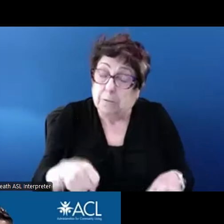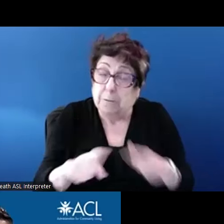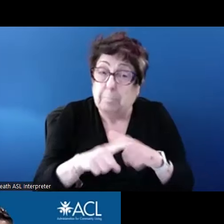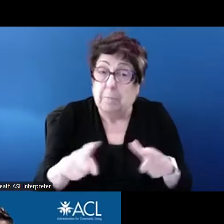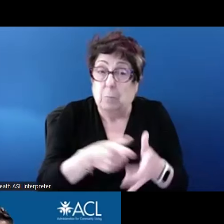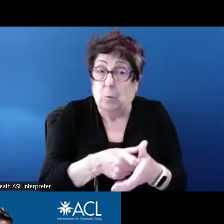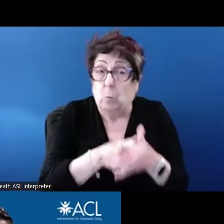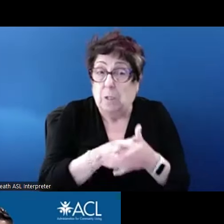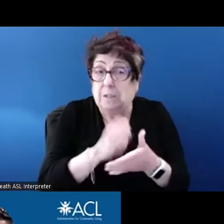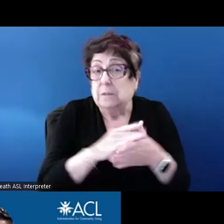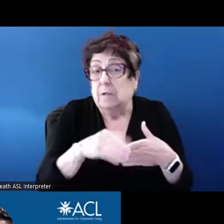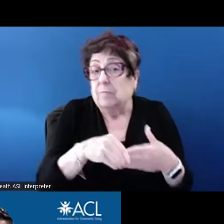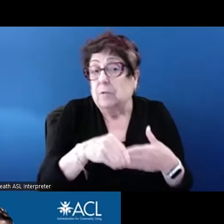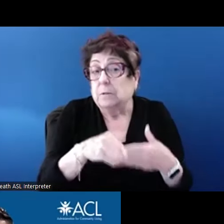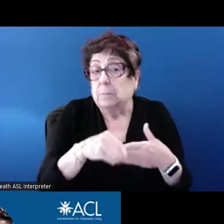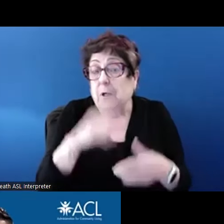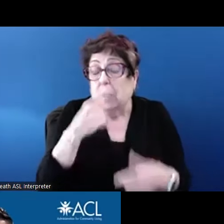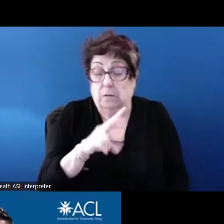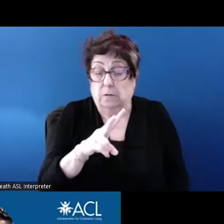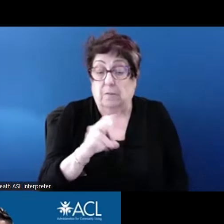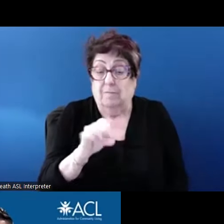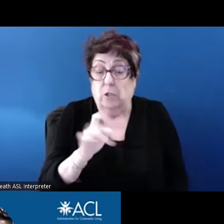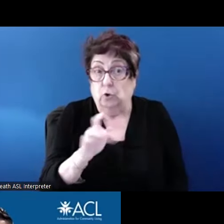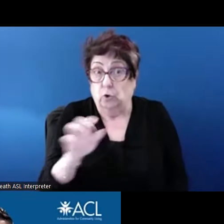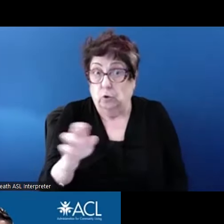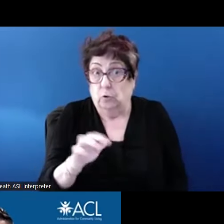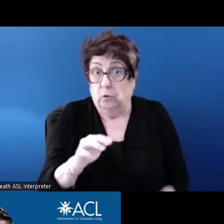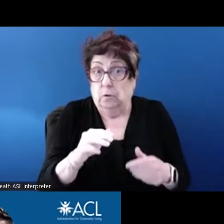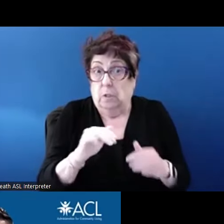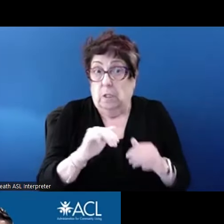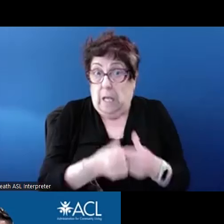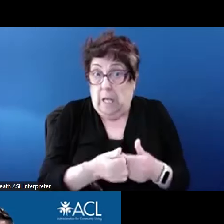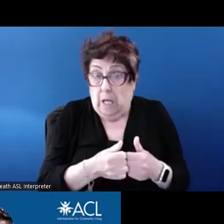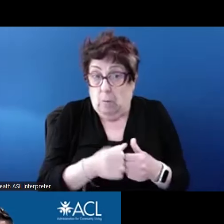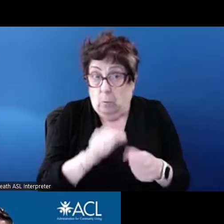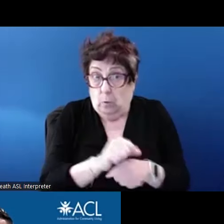the way the voucher program works is typically a household per apartment unit but it is not